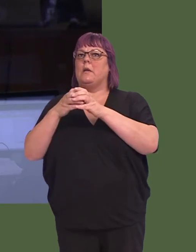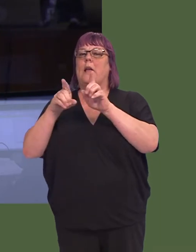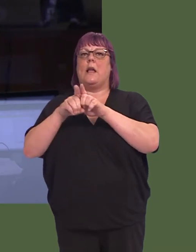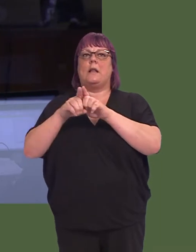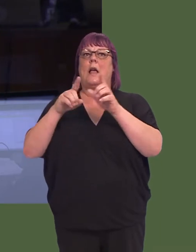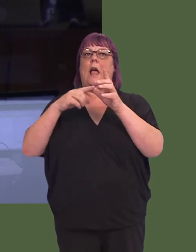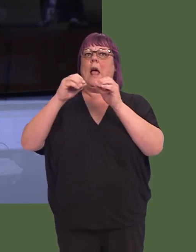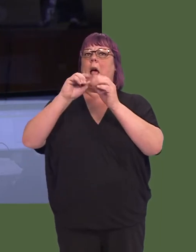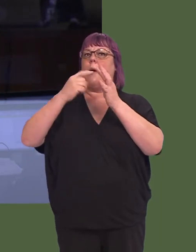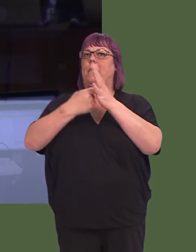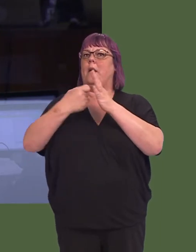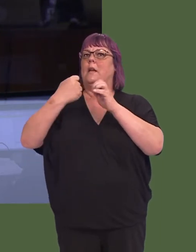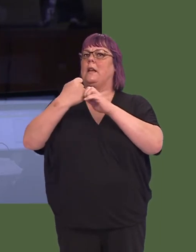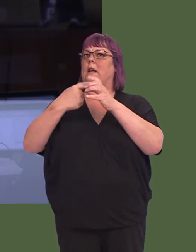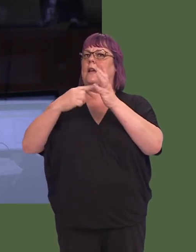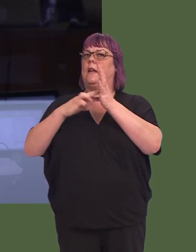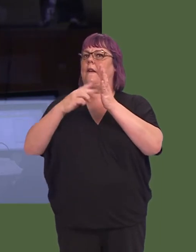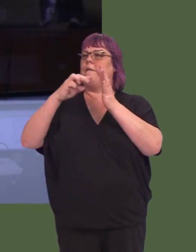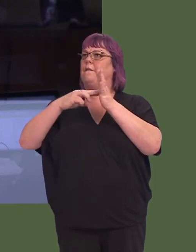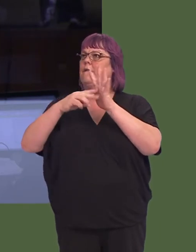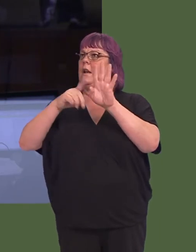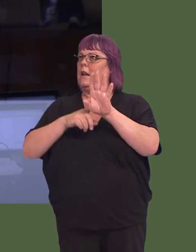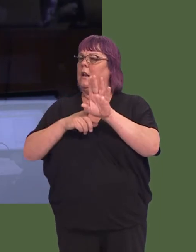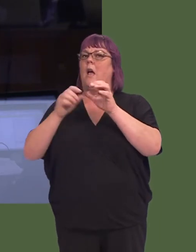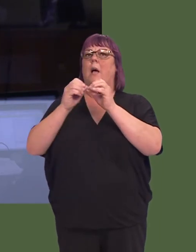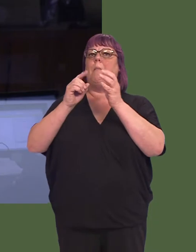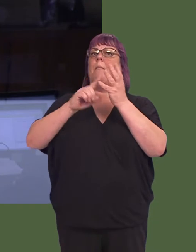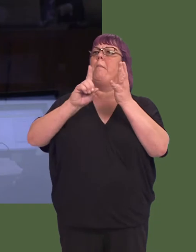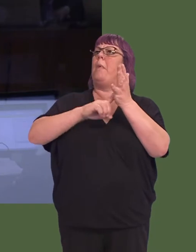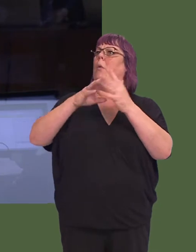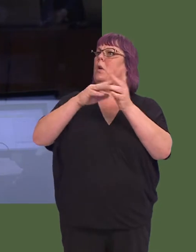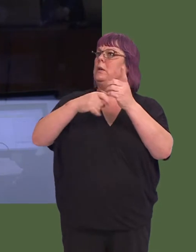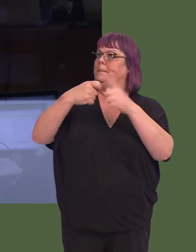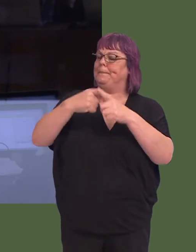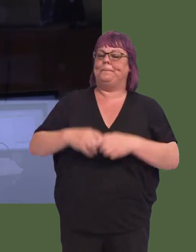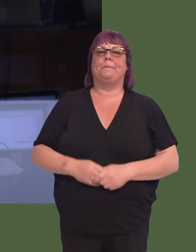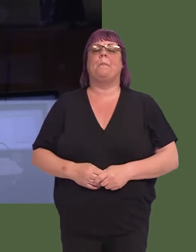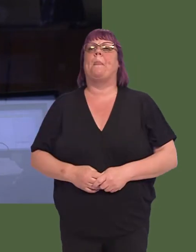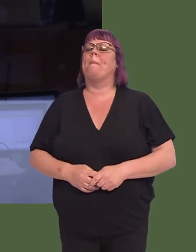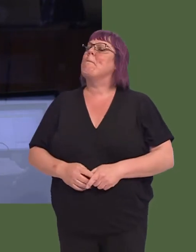in Bulwark, and as Rhianon Passmore said, they do a great deal to deal with poverty issues.